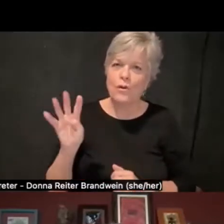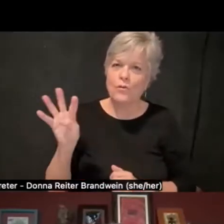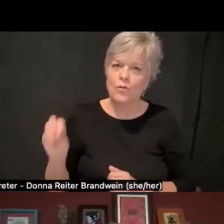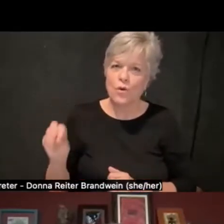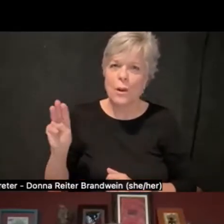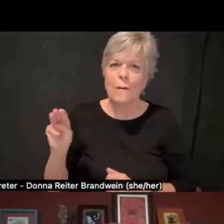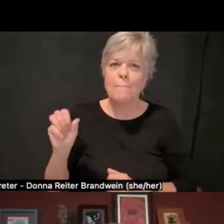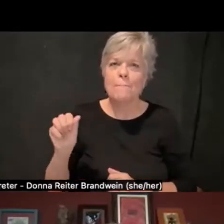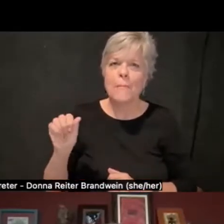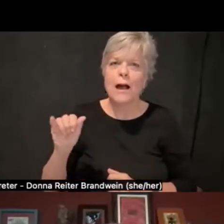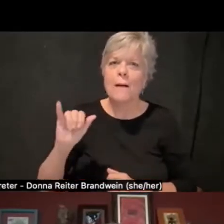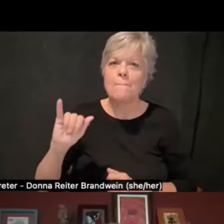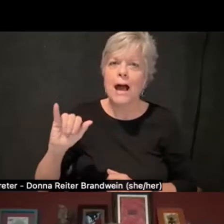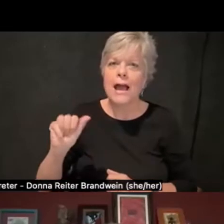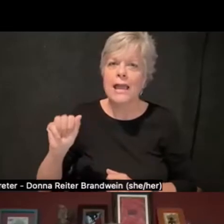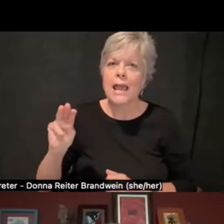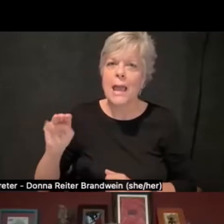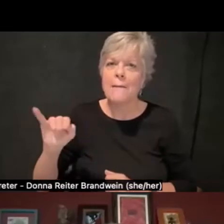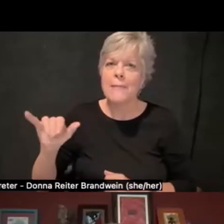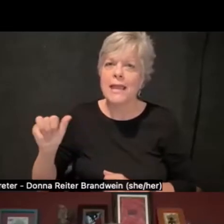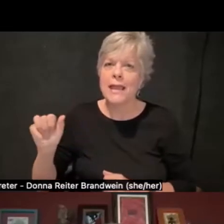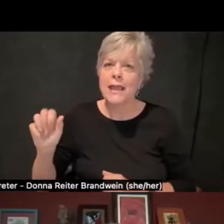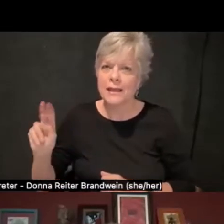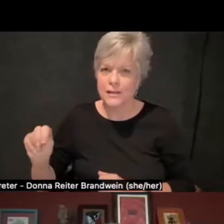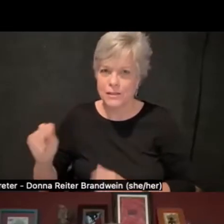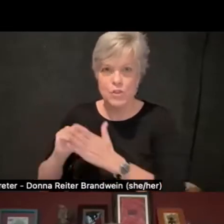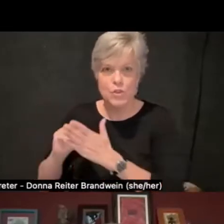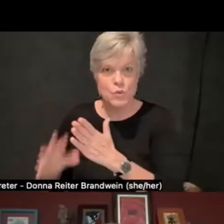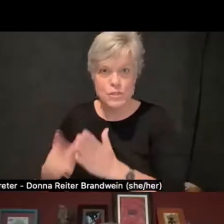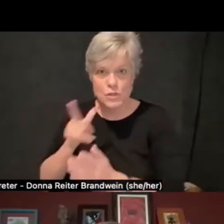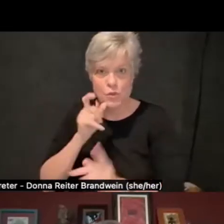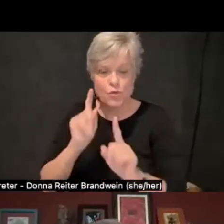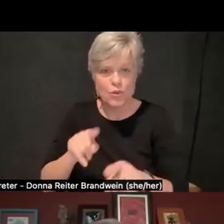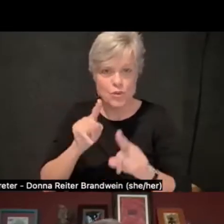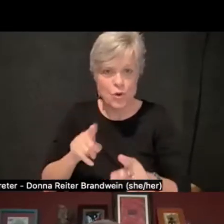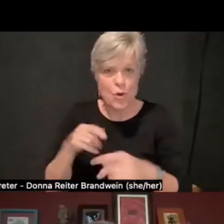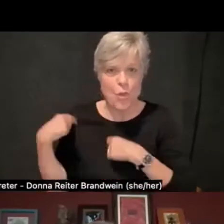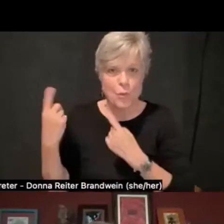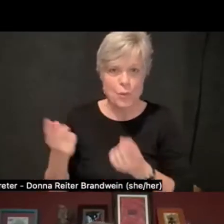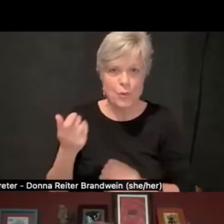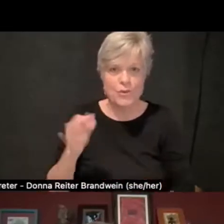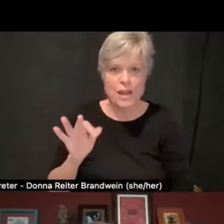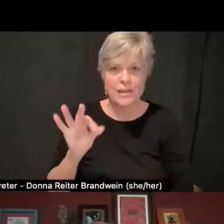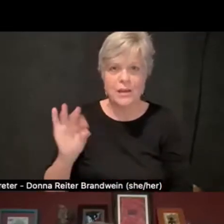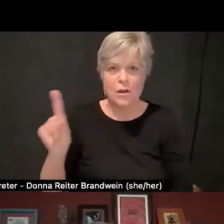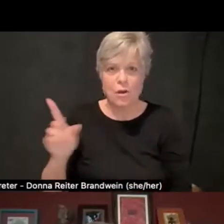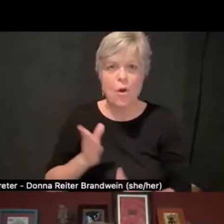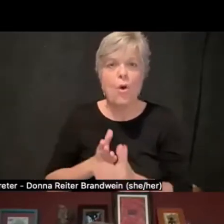who have attended Miami since 1991 through the Myaamia Heritage Award program.